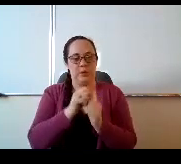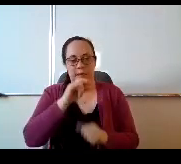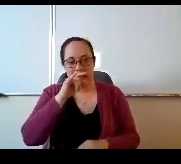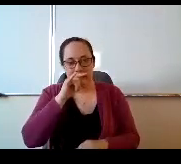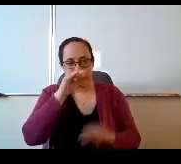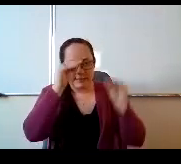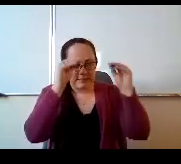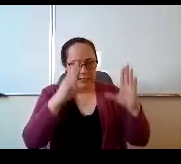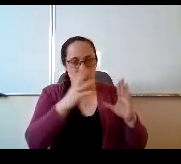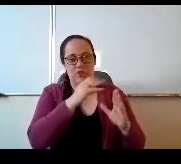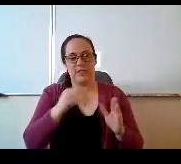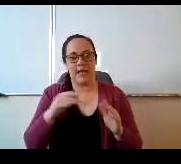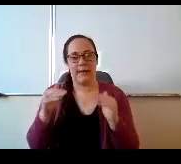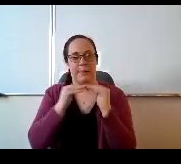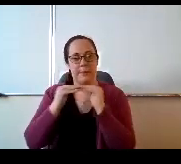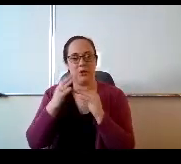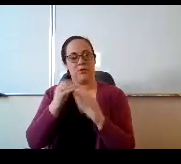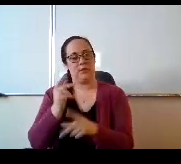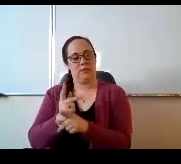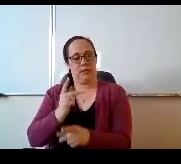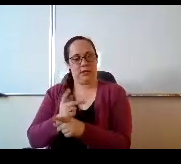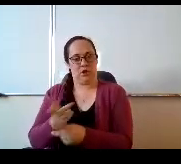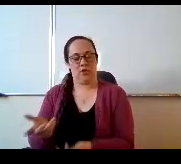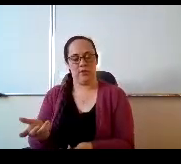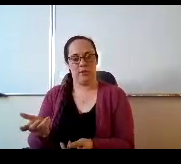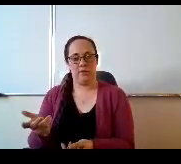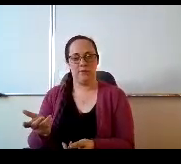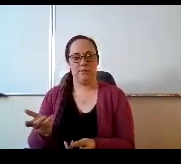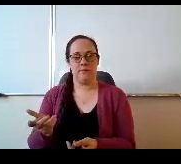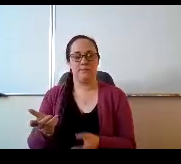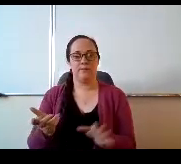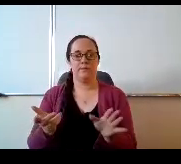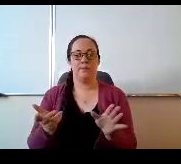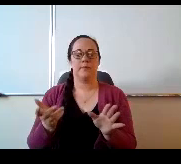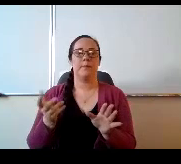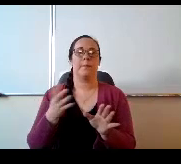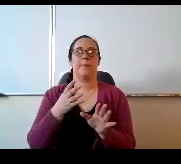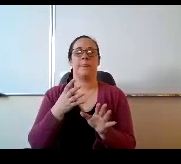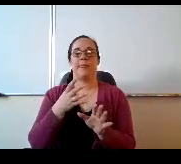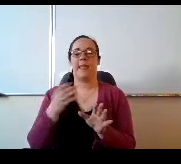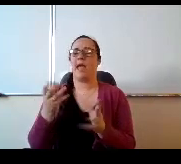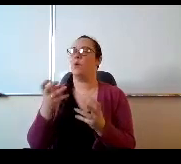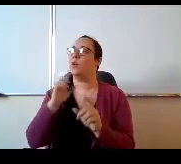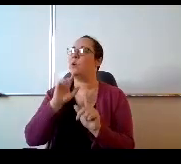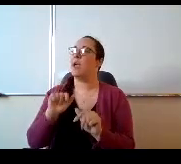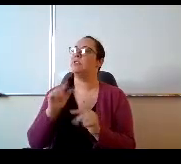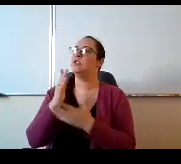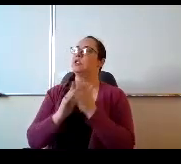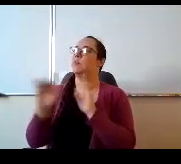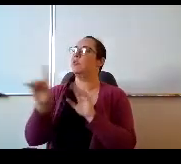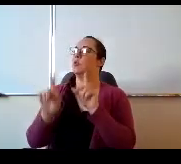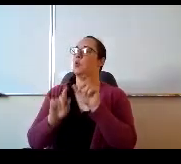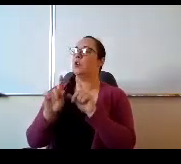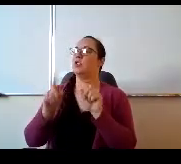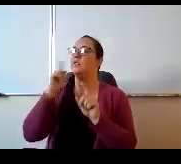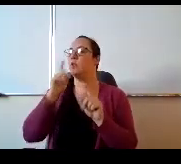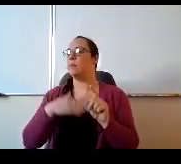to take care of that and to kind of, you know, answer some of the questions that you guys have for my colleagues.